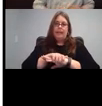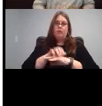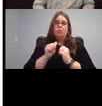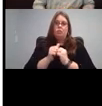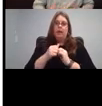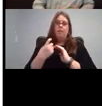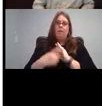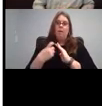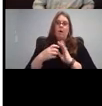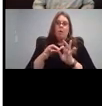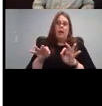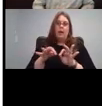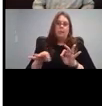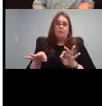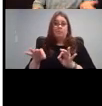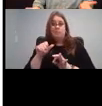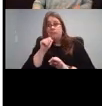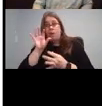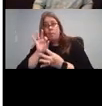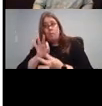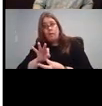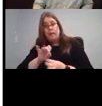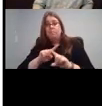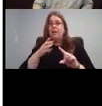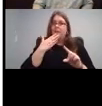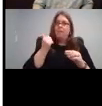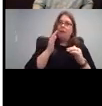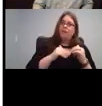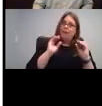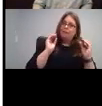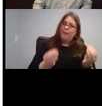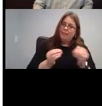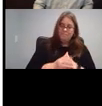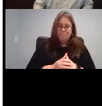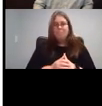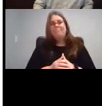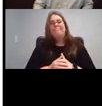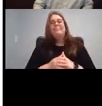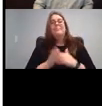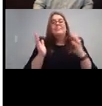So not perfect, but it's not Next one is right here.